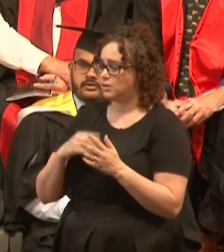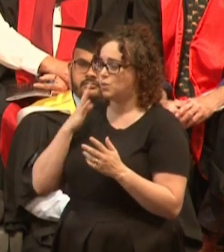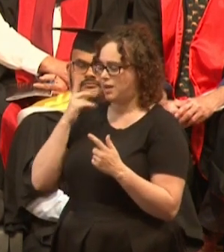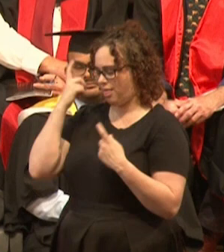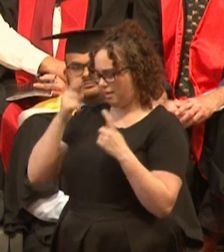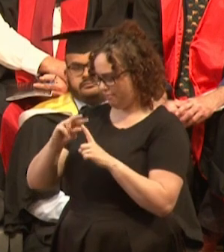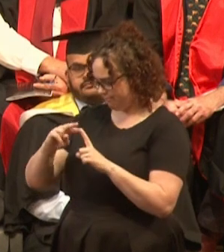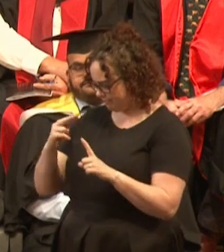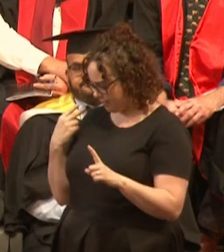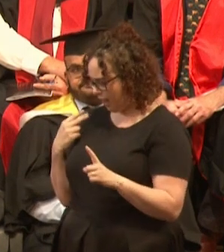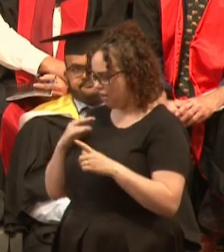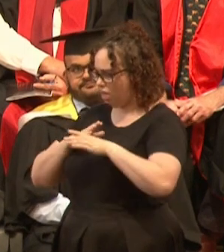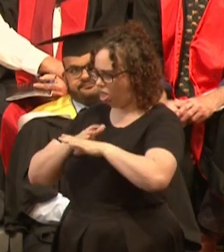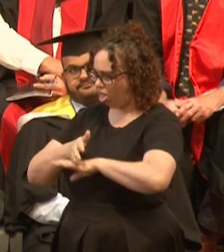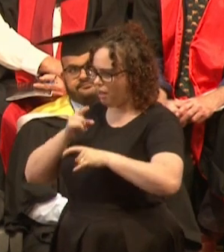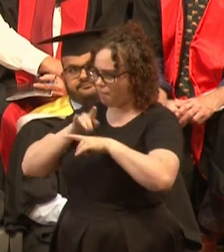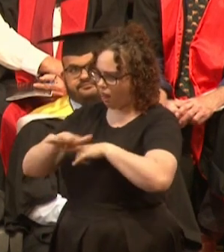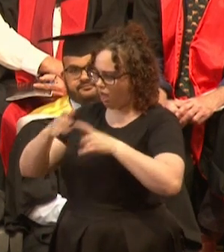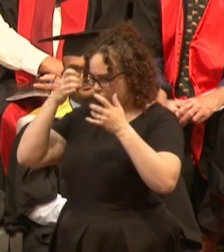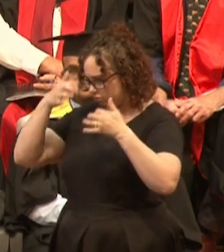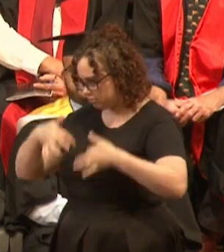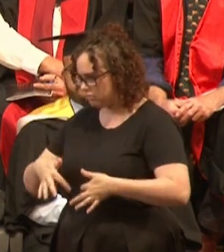never give up in your pursuit of a better world.